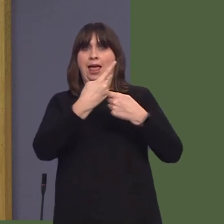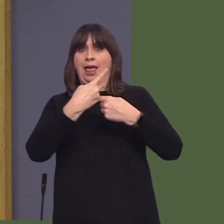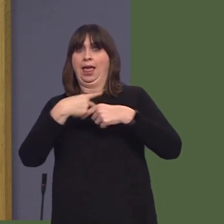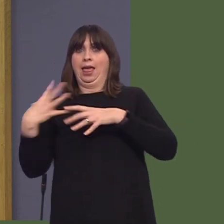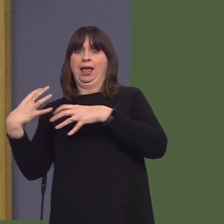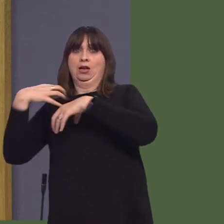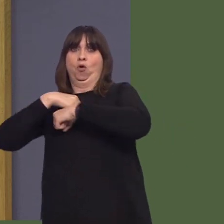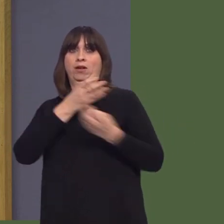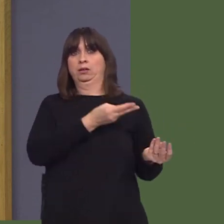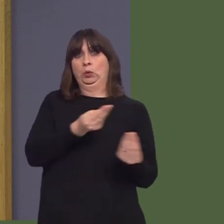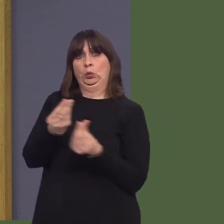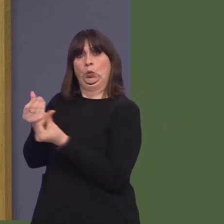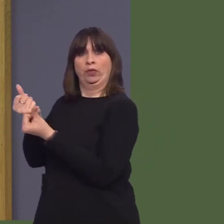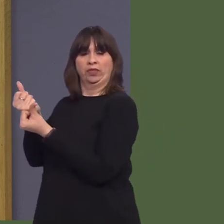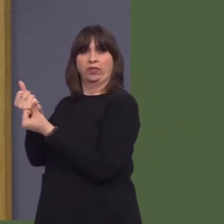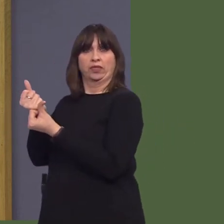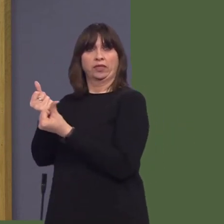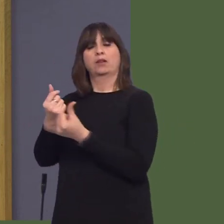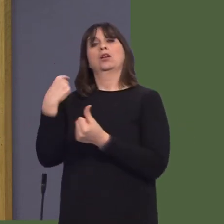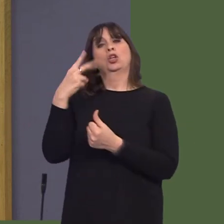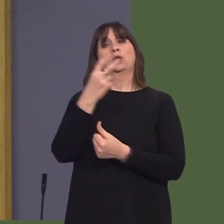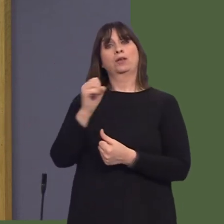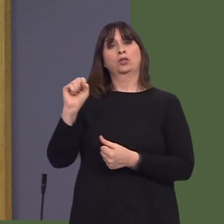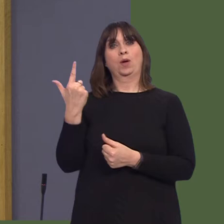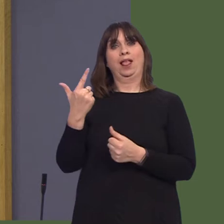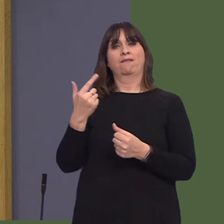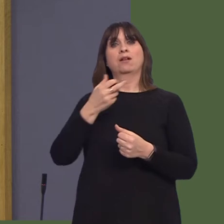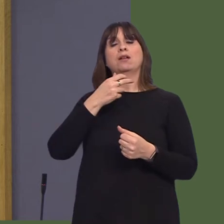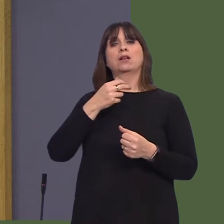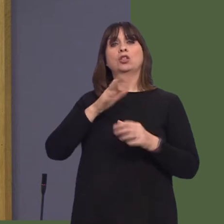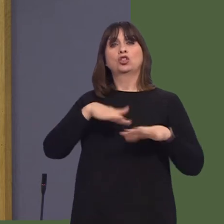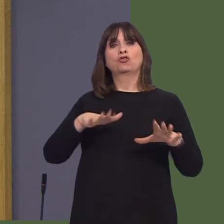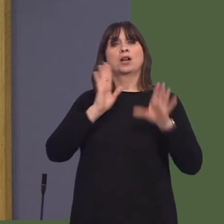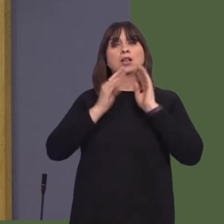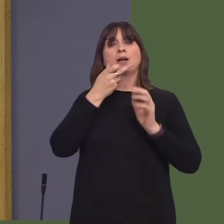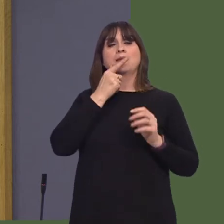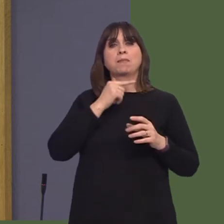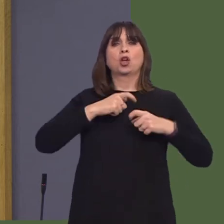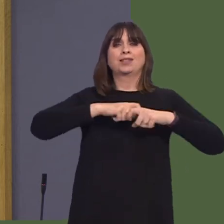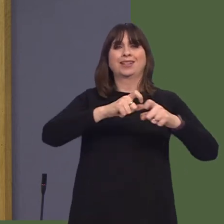We stand ready to work with the UK Government, but we need the UK Government, and the Welsh